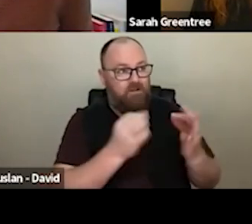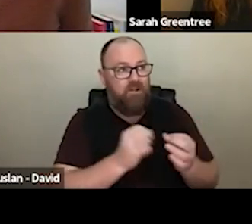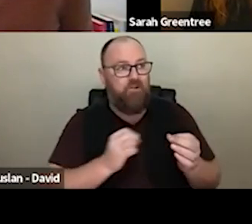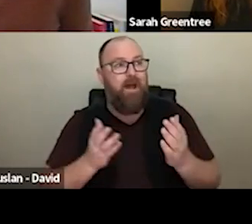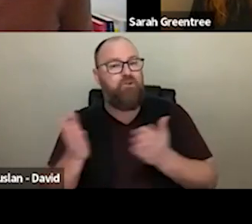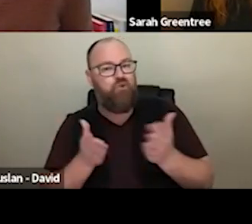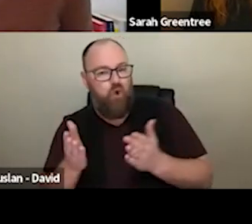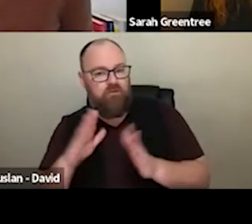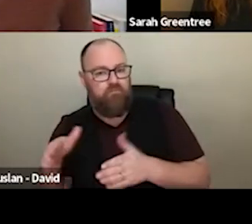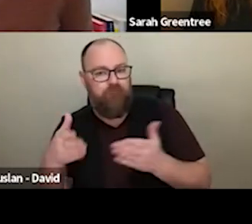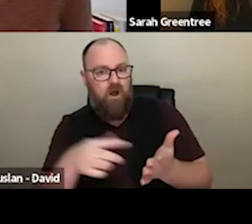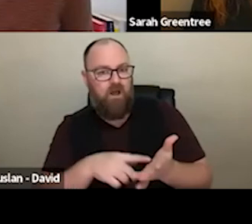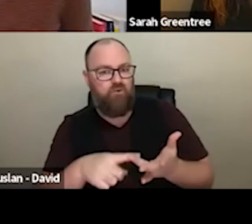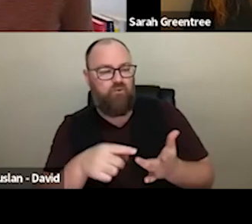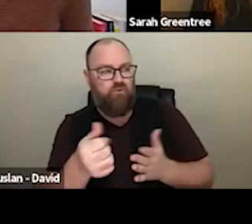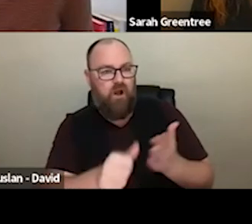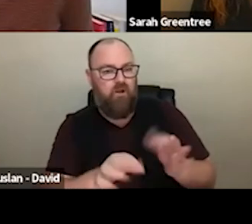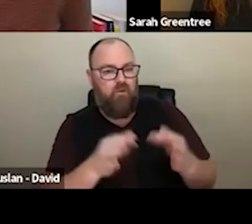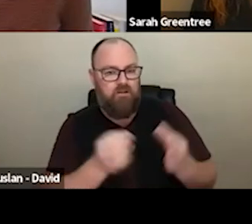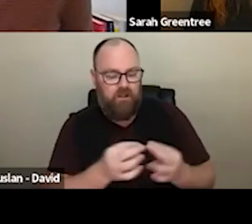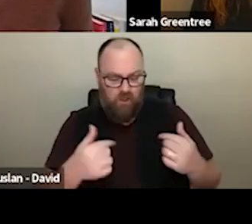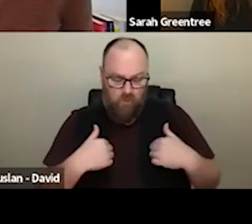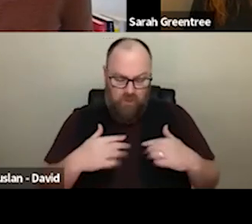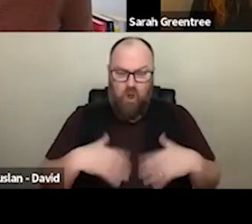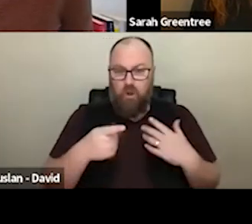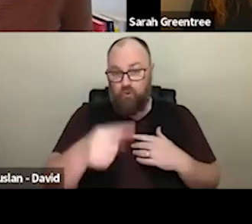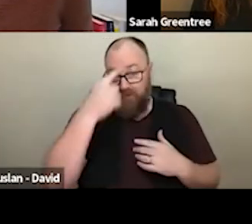conversation with organisations that feel the fall into that area, because it is a nuanced There's certainly we don't want to give the impression that organizations that that come